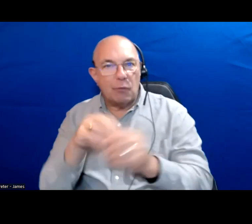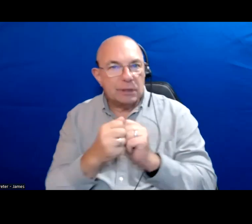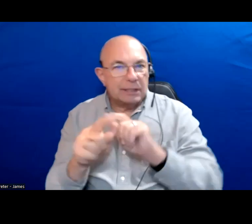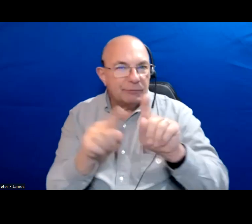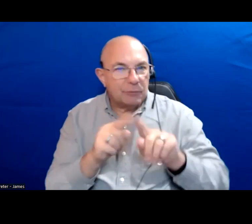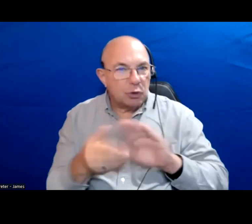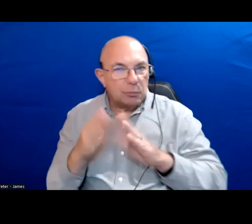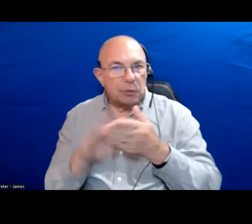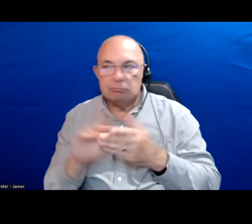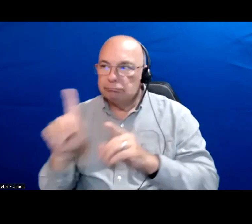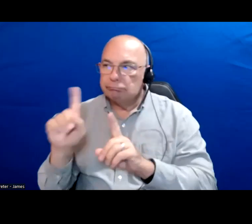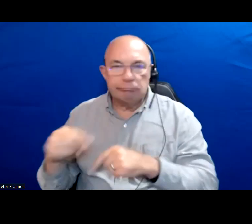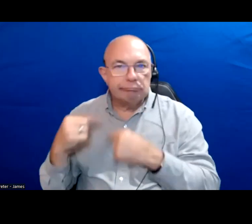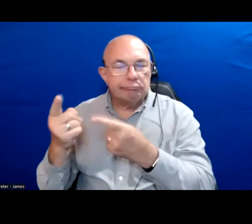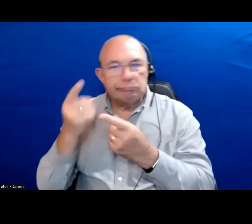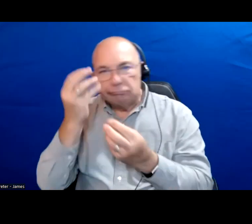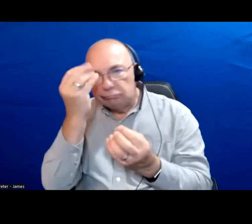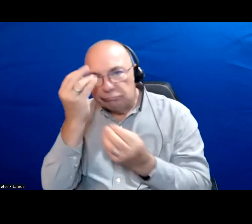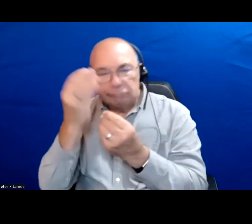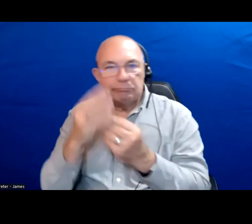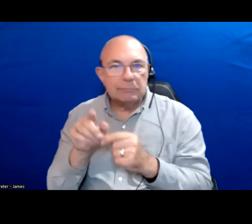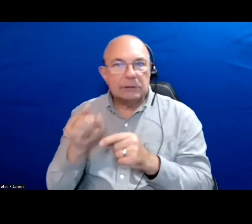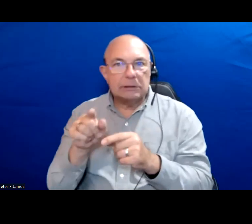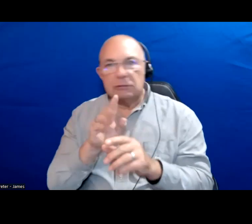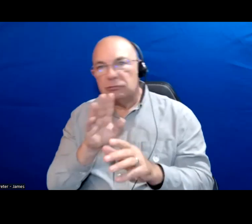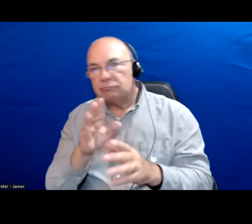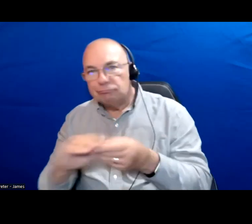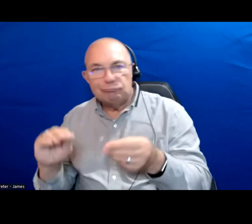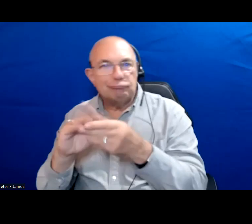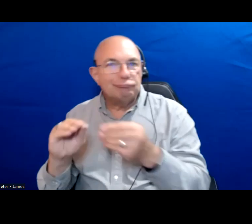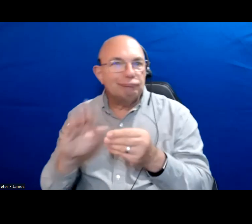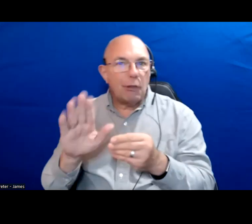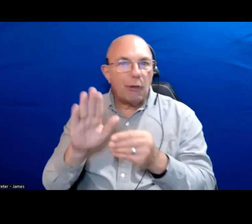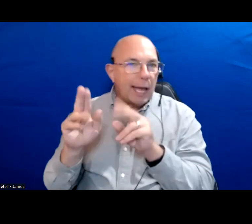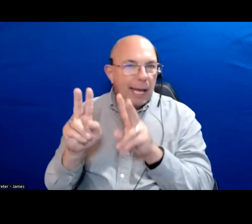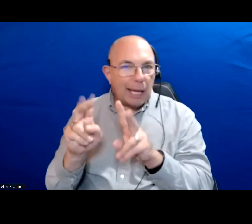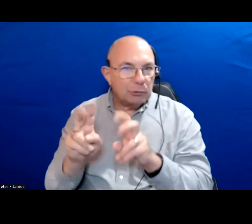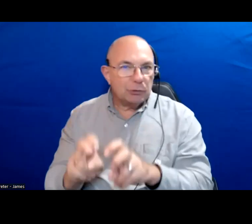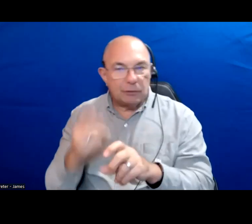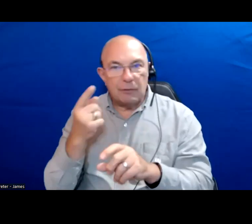How long have they been thinking about acting on and talking about the issues that affect the city most?